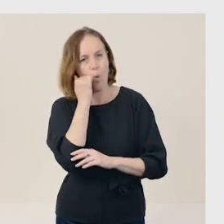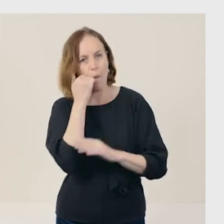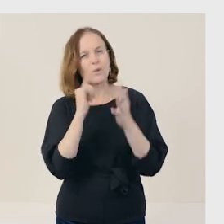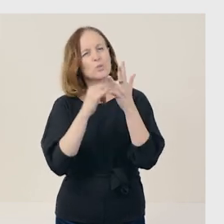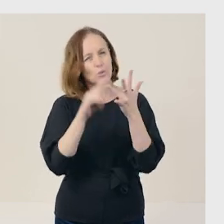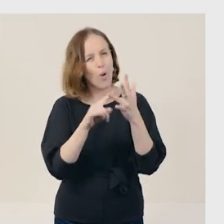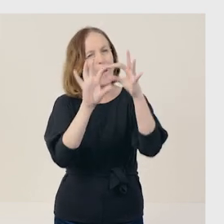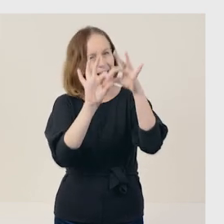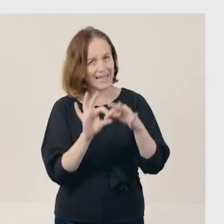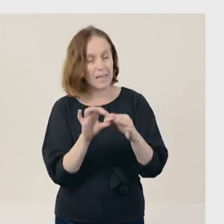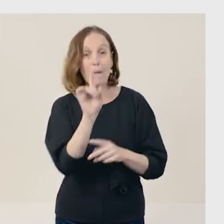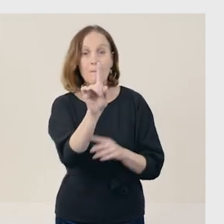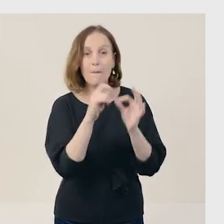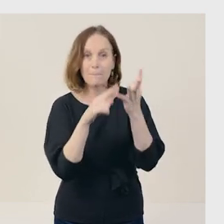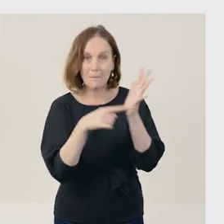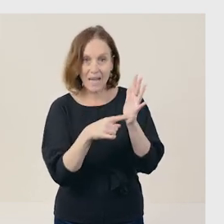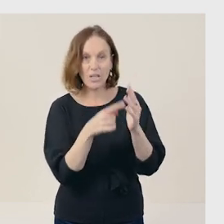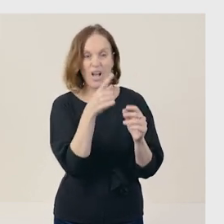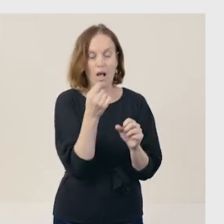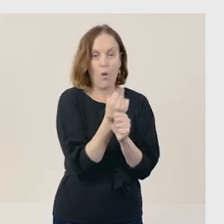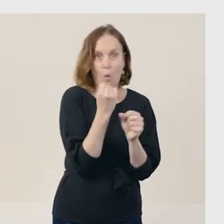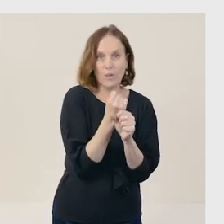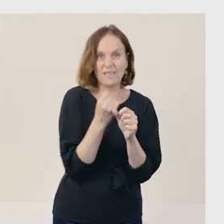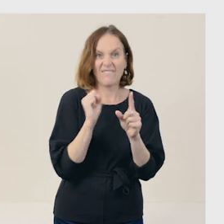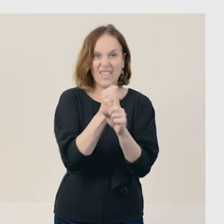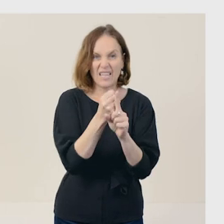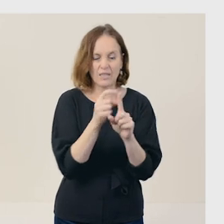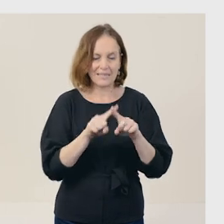'But' shows cause and effect through difference: